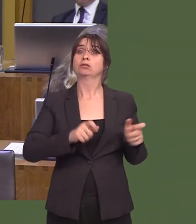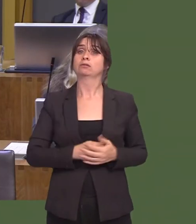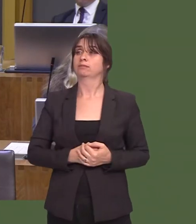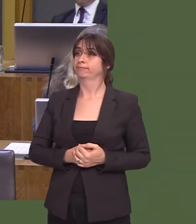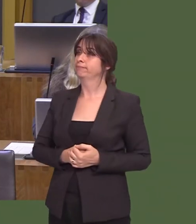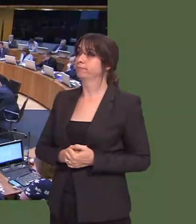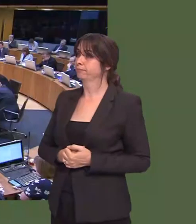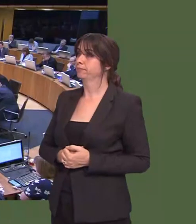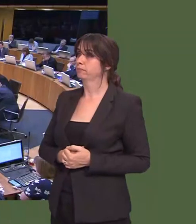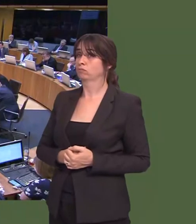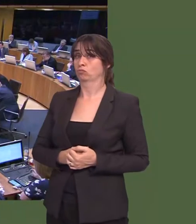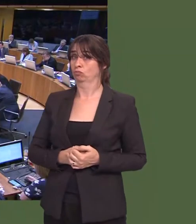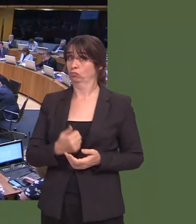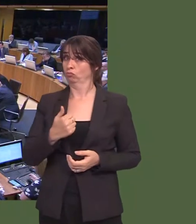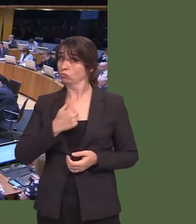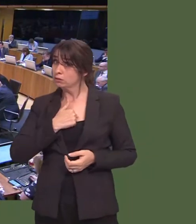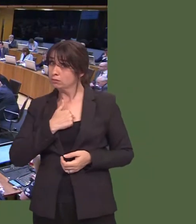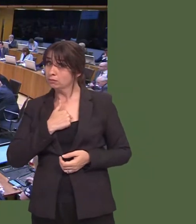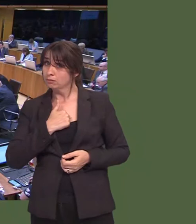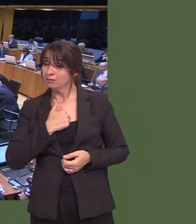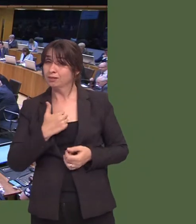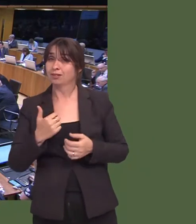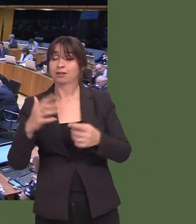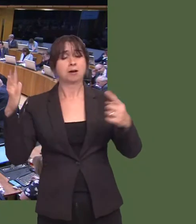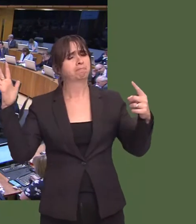Paul Davies: Rydw iín siwr byddech chiín cytuno ‚ mi, Brif Weinidog, ei bod yn bwysig